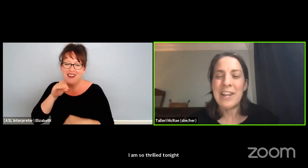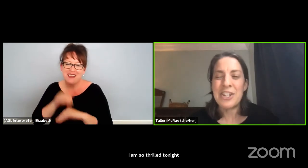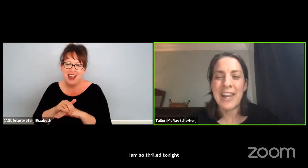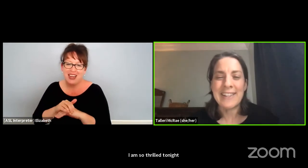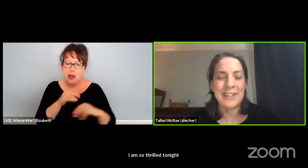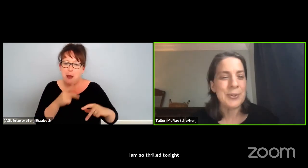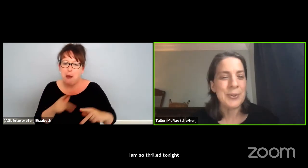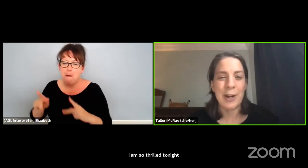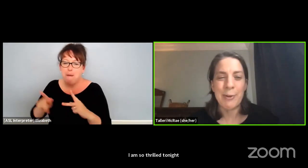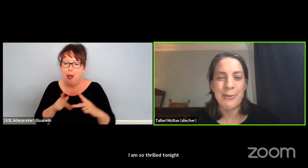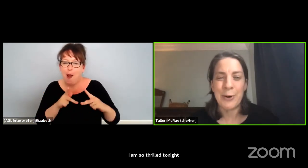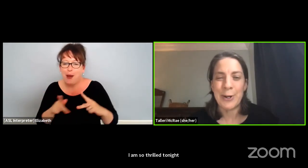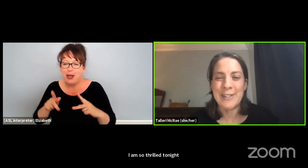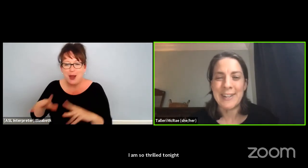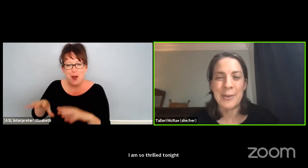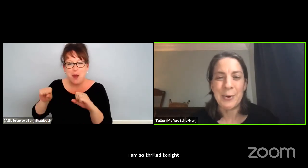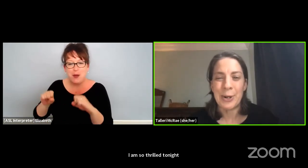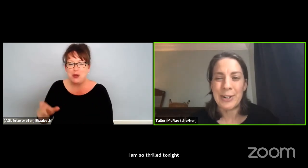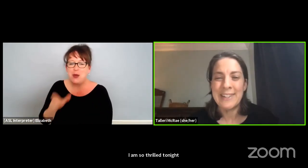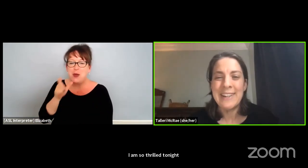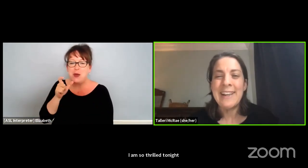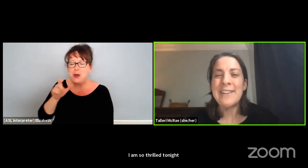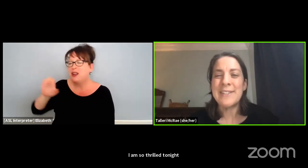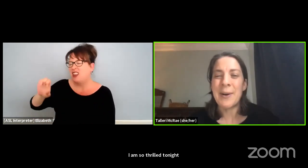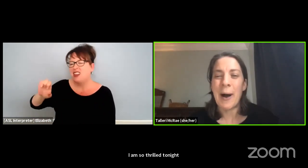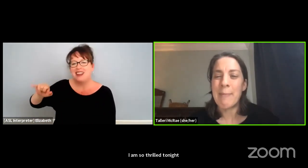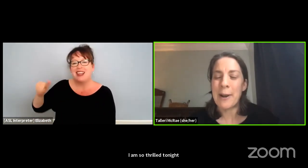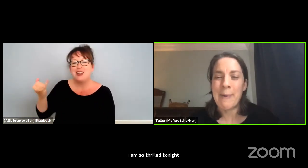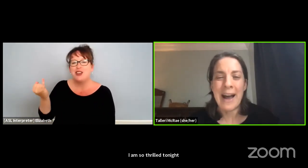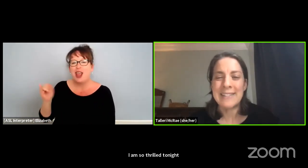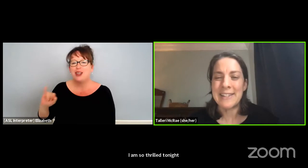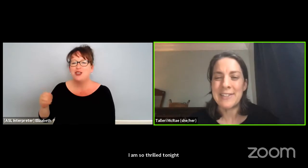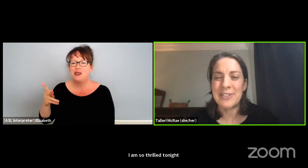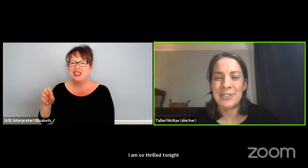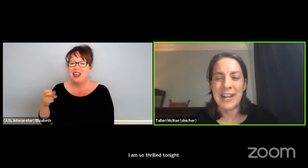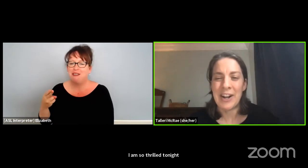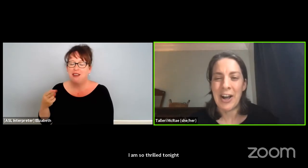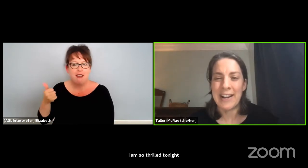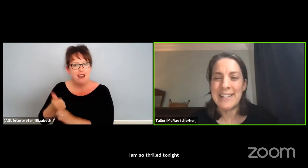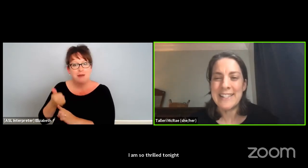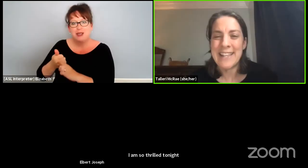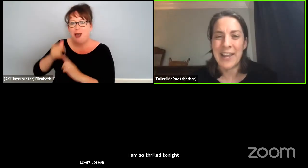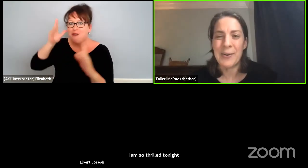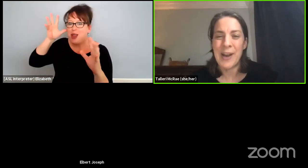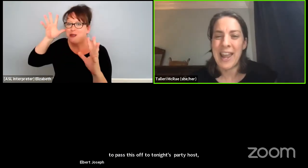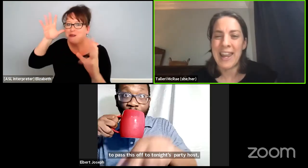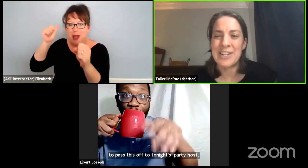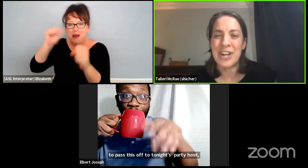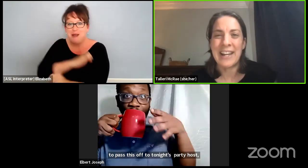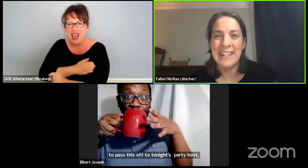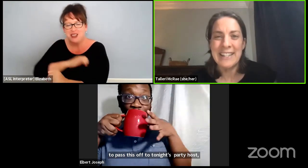E.J is an incredible force in the world. So I'm gonna pass it straight on. Take it away E.J.